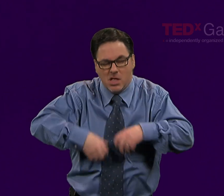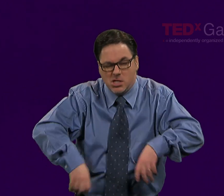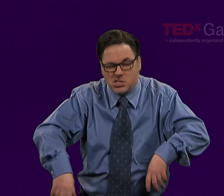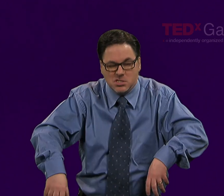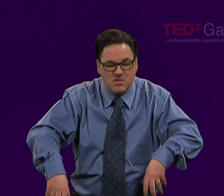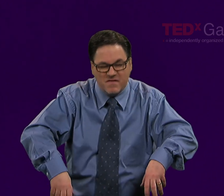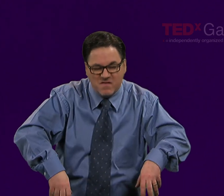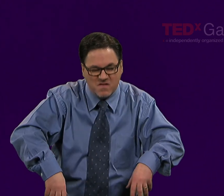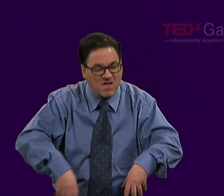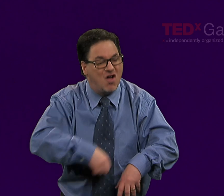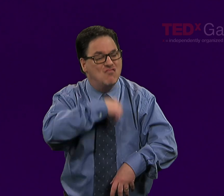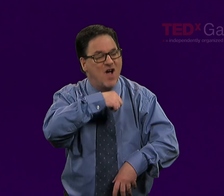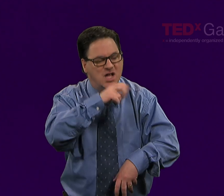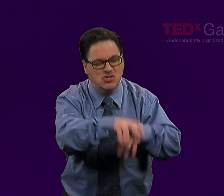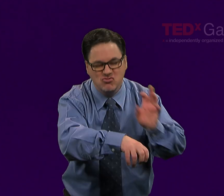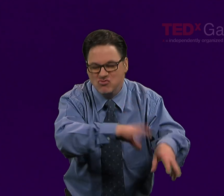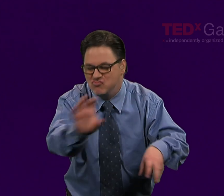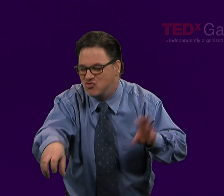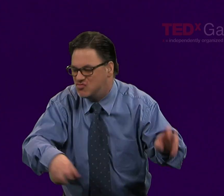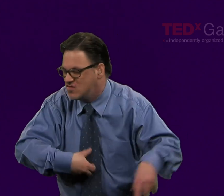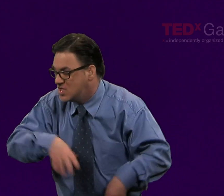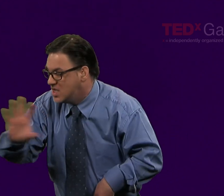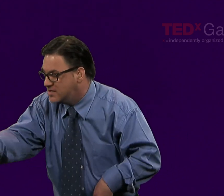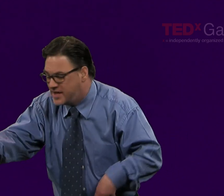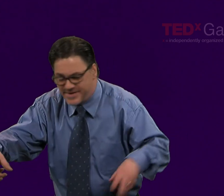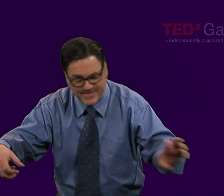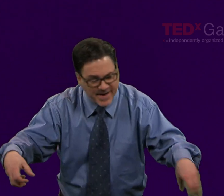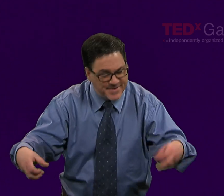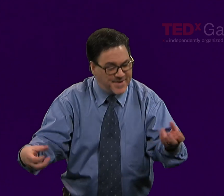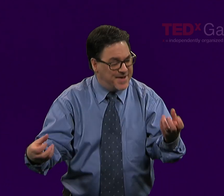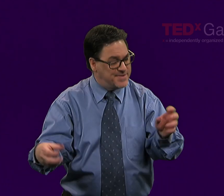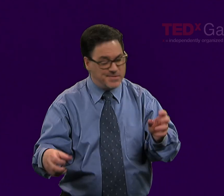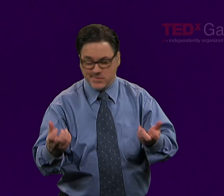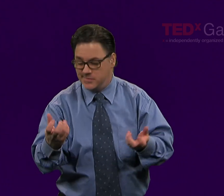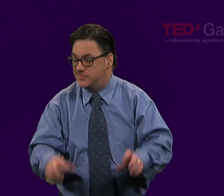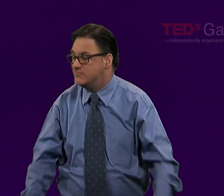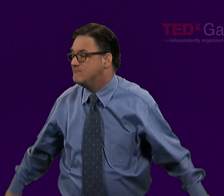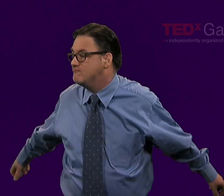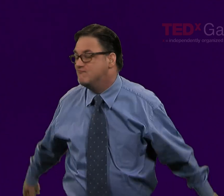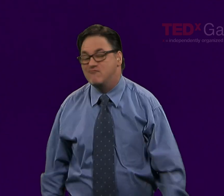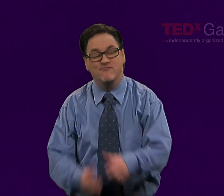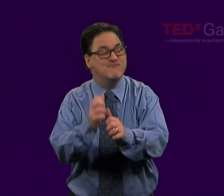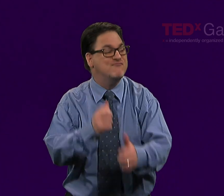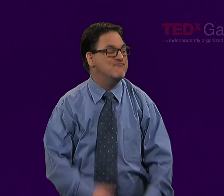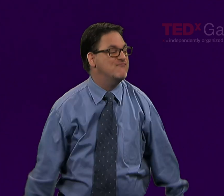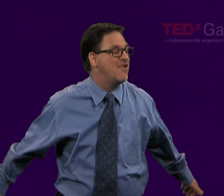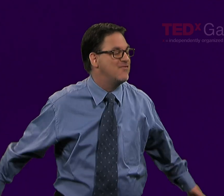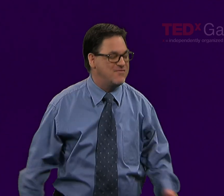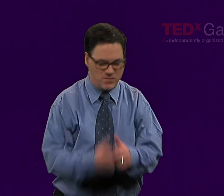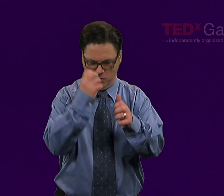foraging for whatever he could find. And then, by sheer happy accident, picking up two stones